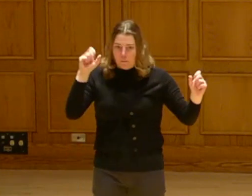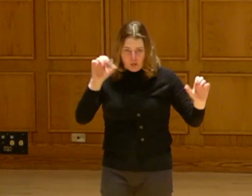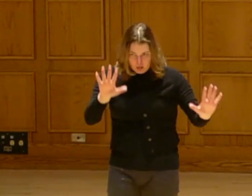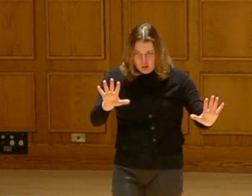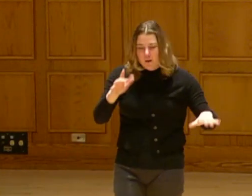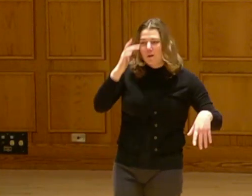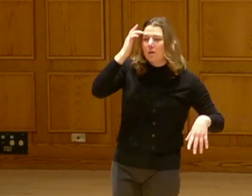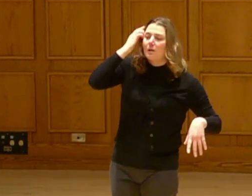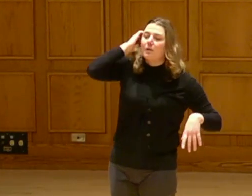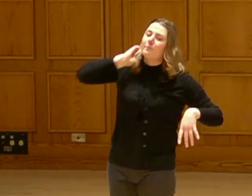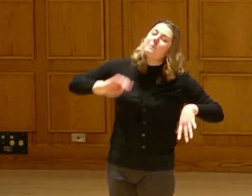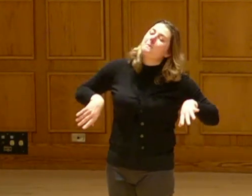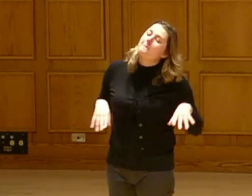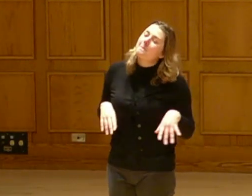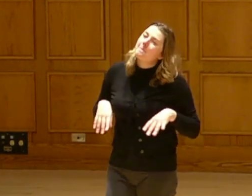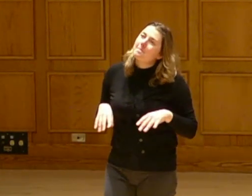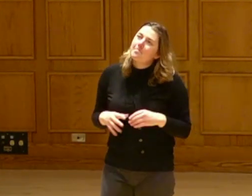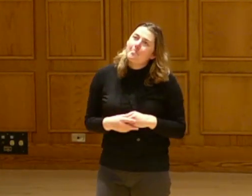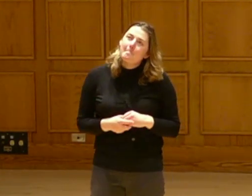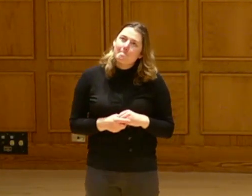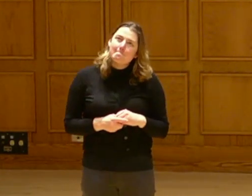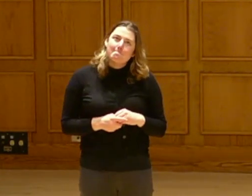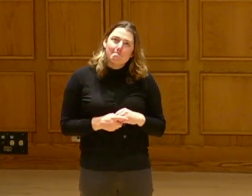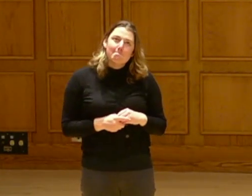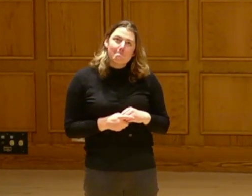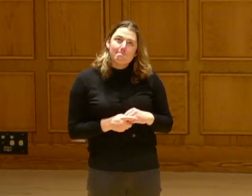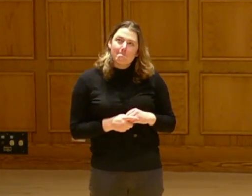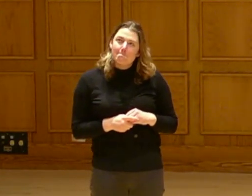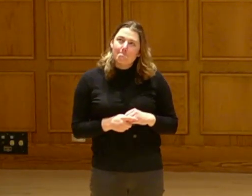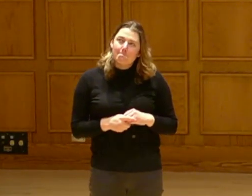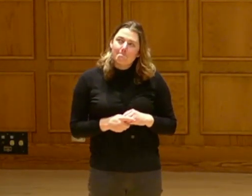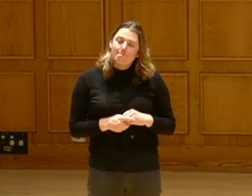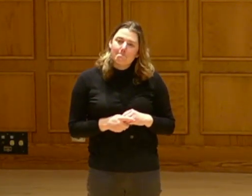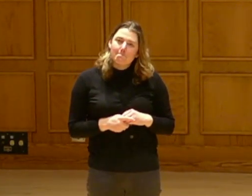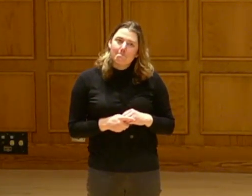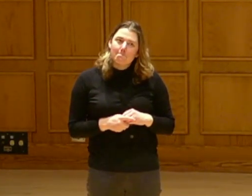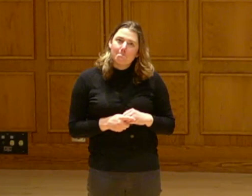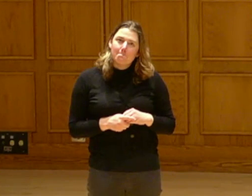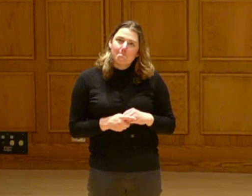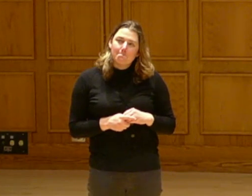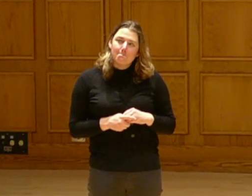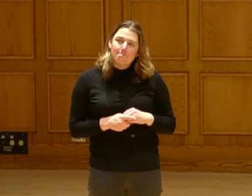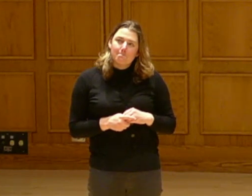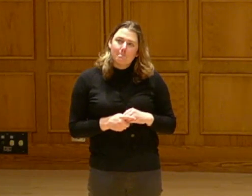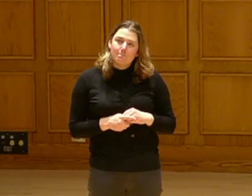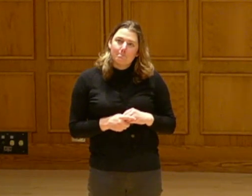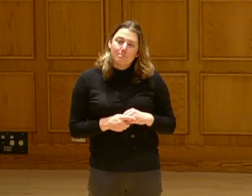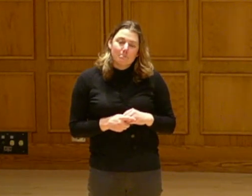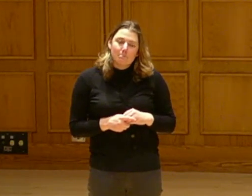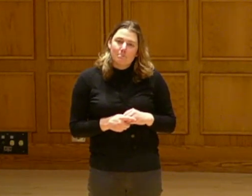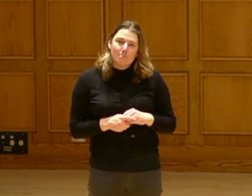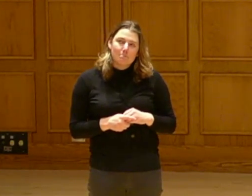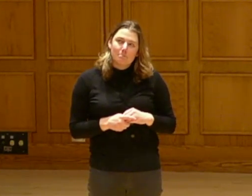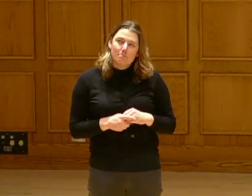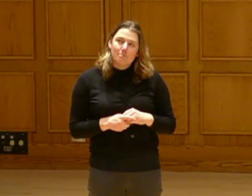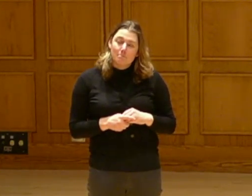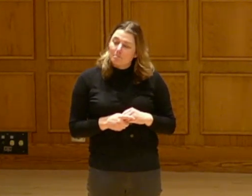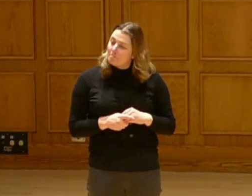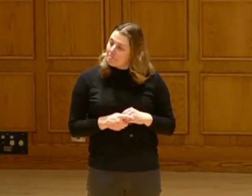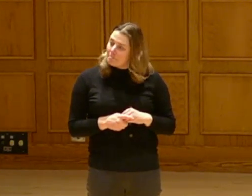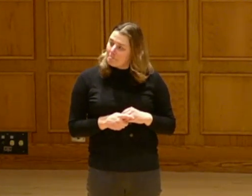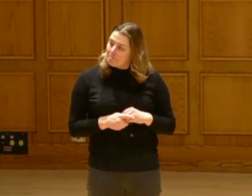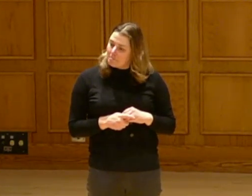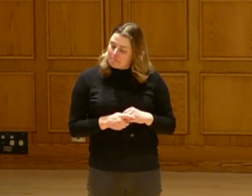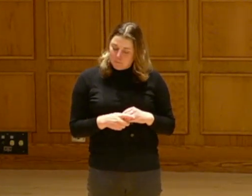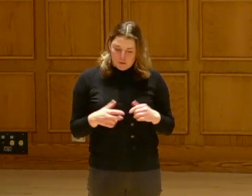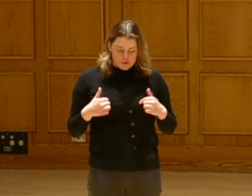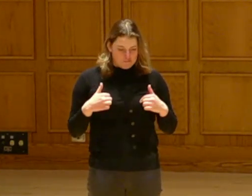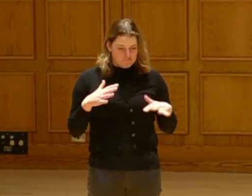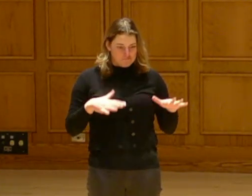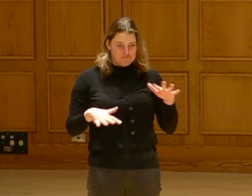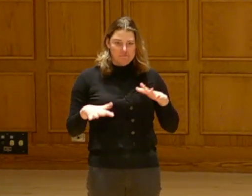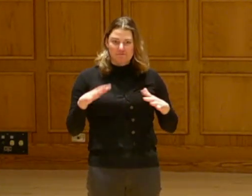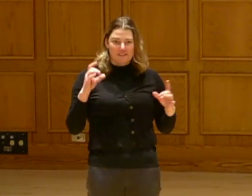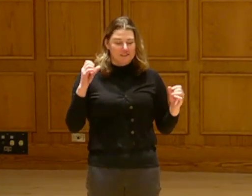To that end, I just want to say that this has been simply an